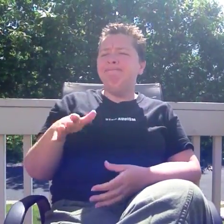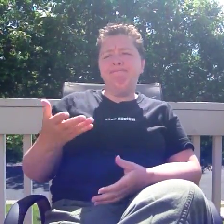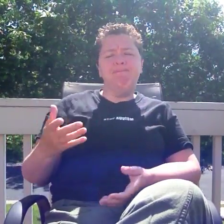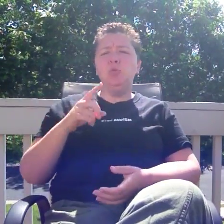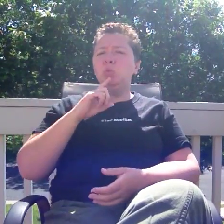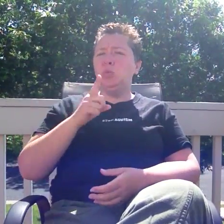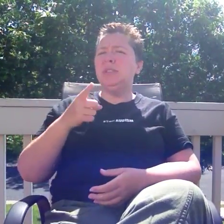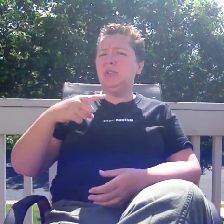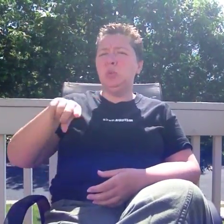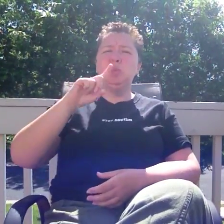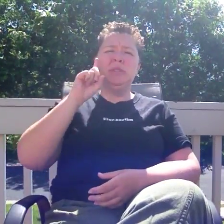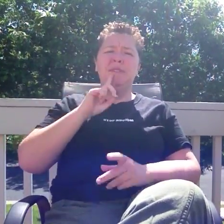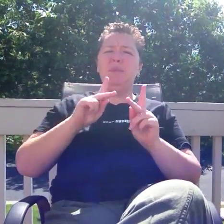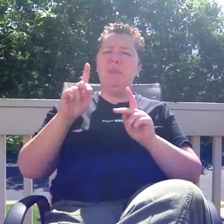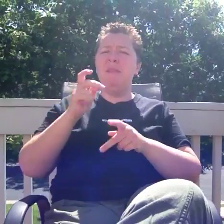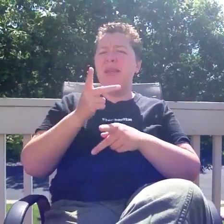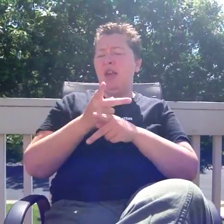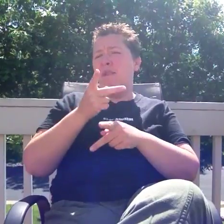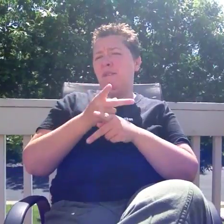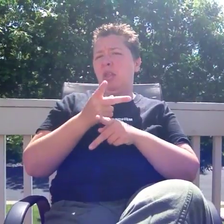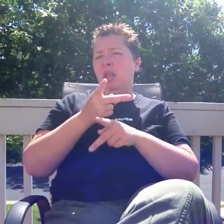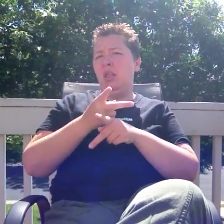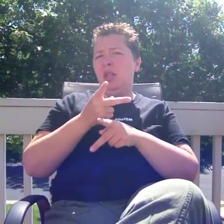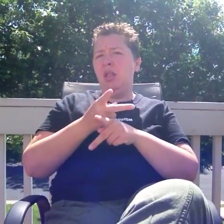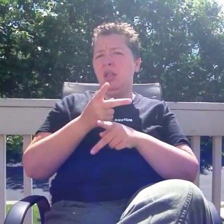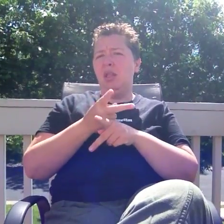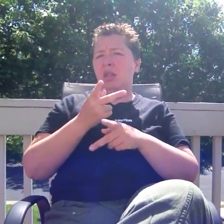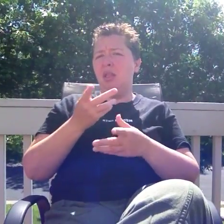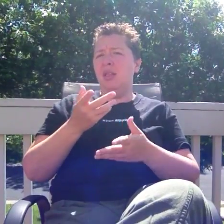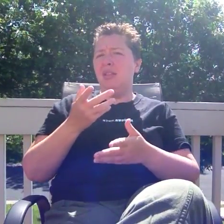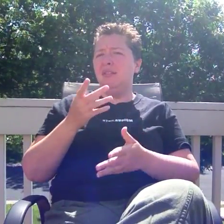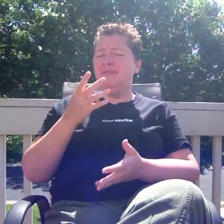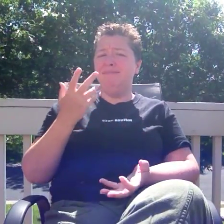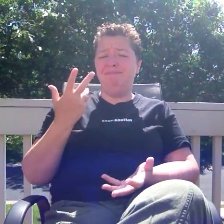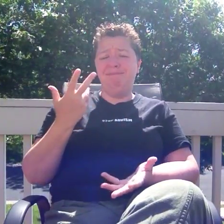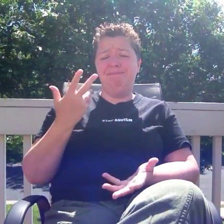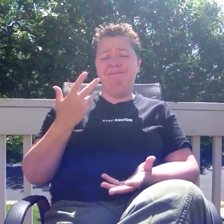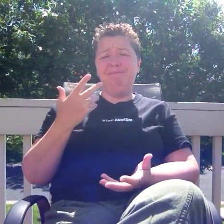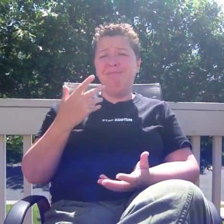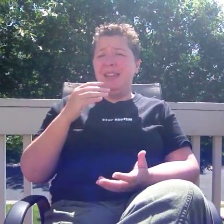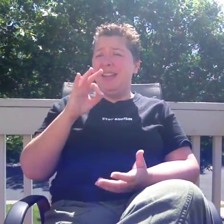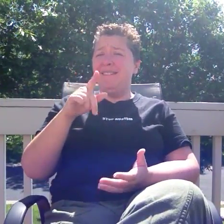what you say or do we won't work with you. You need something from us,